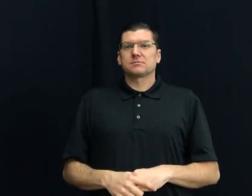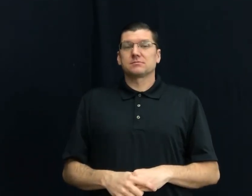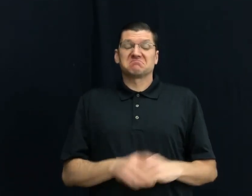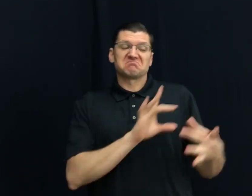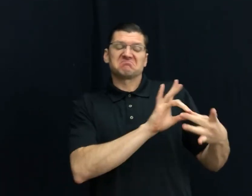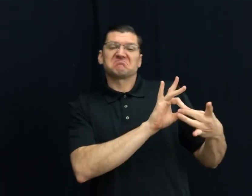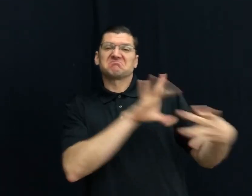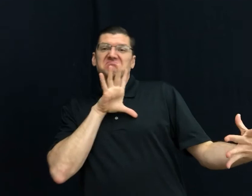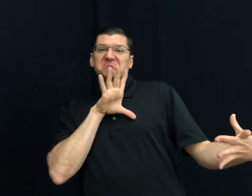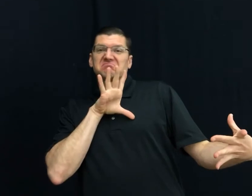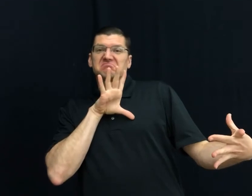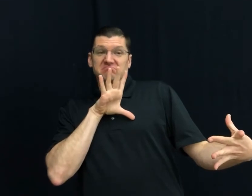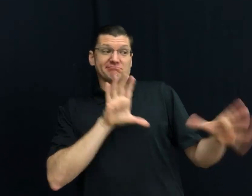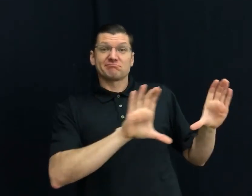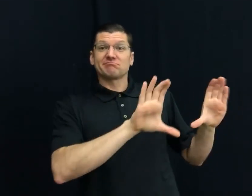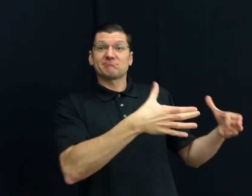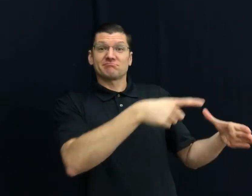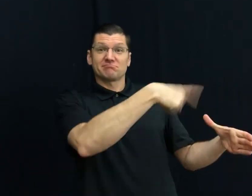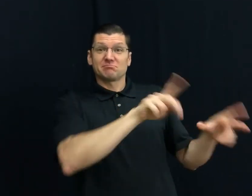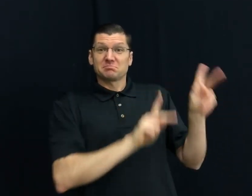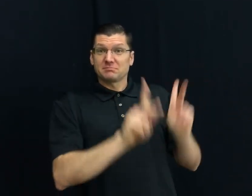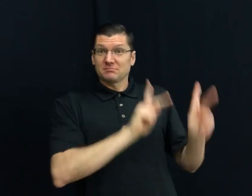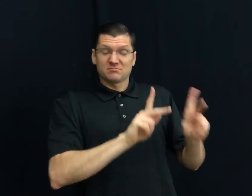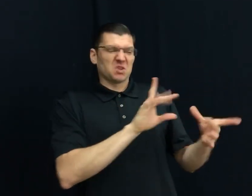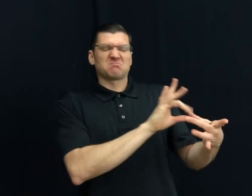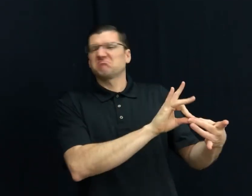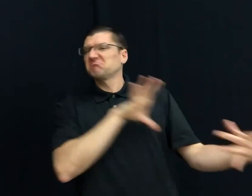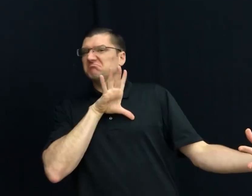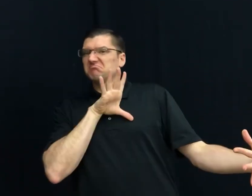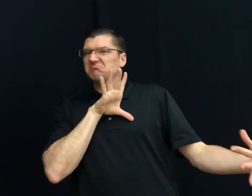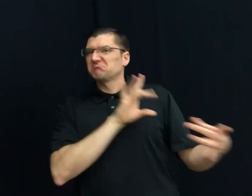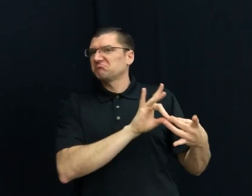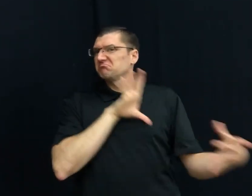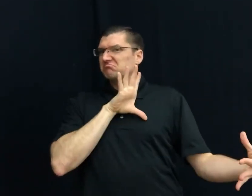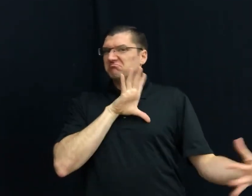12) LET-GO PEOPLE